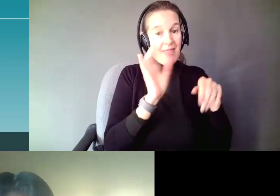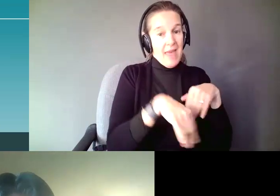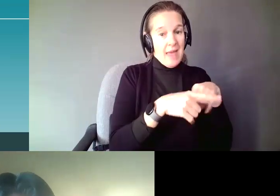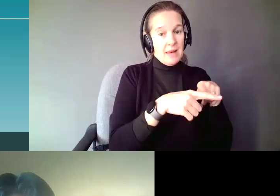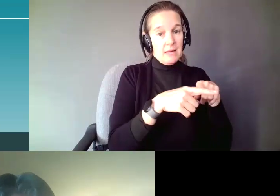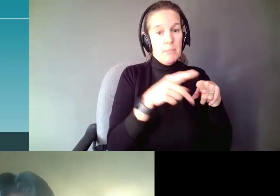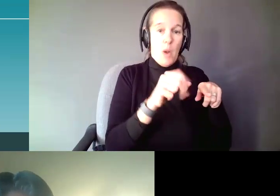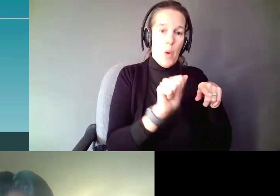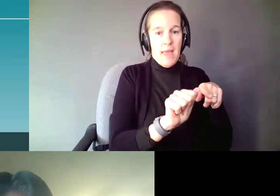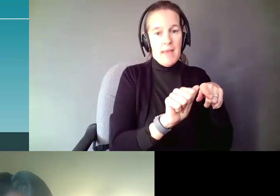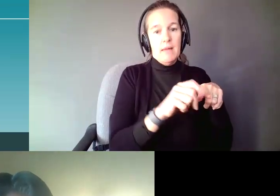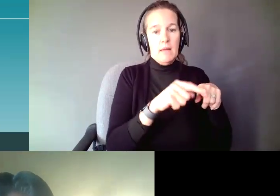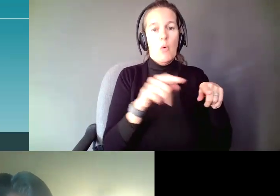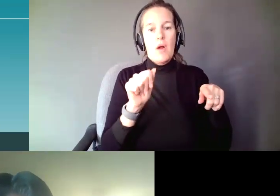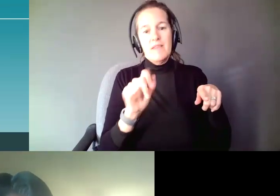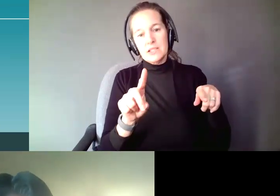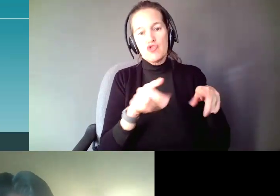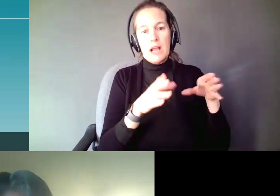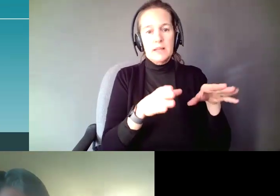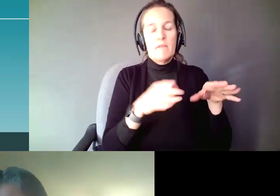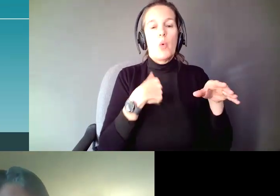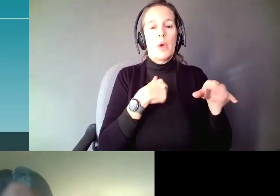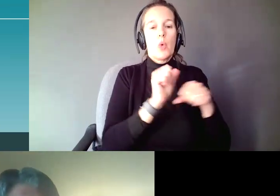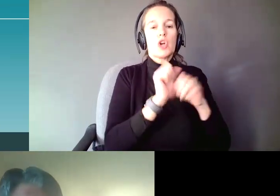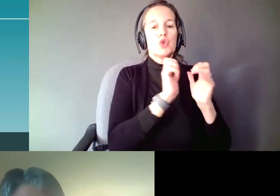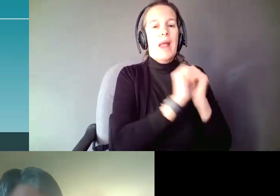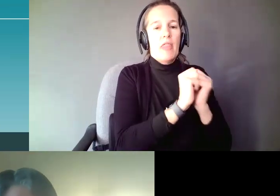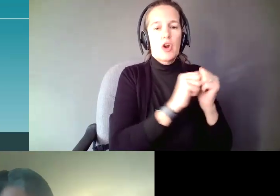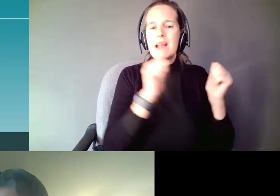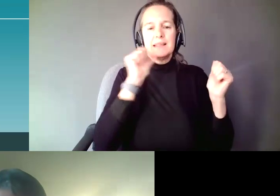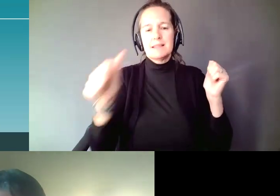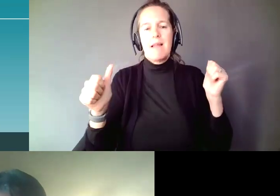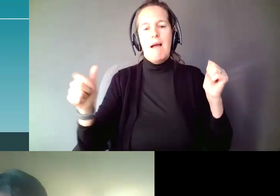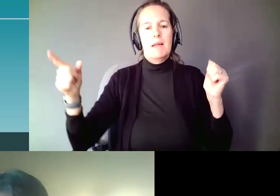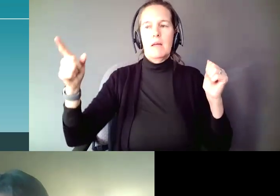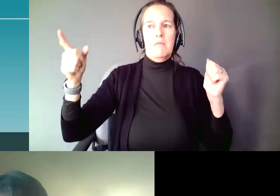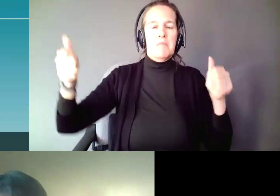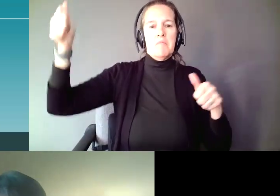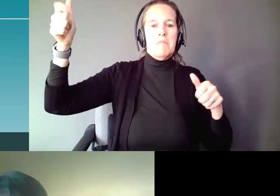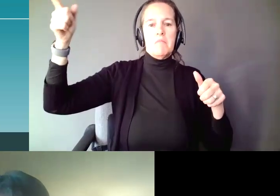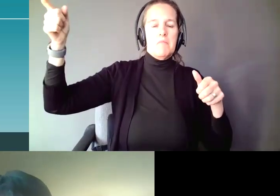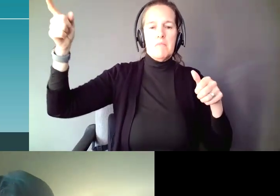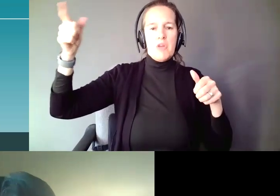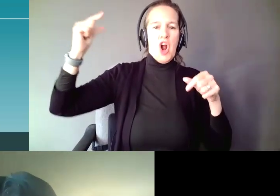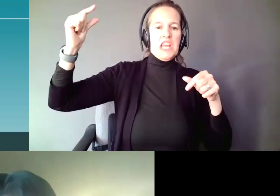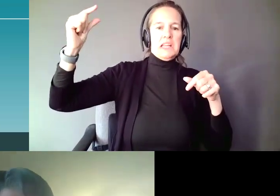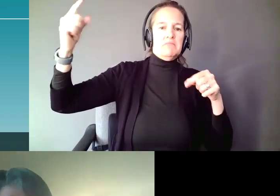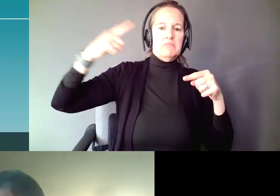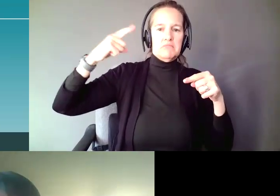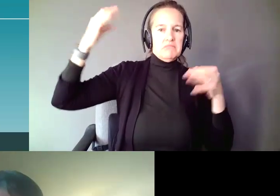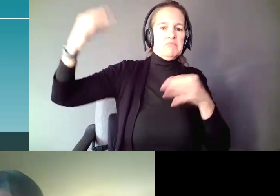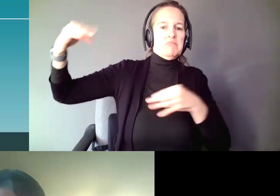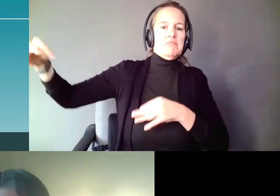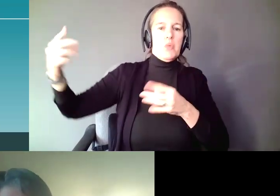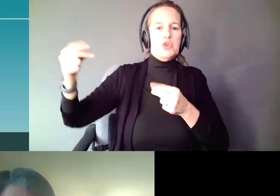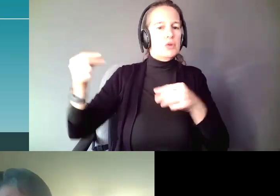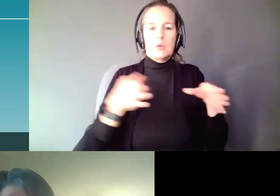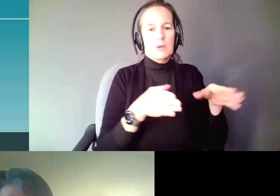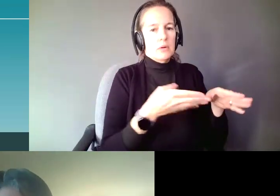In a POA or Advanced Directives, we work together on what to do. I have done many advanced directives around healthcare where we say, maybe ultimately, you do get to